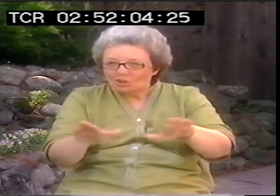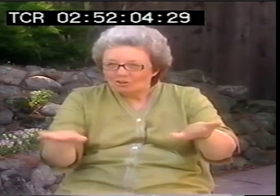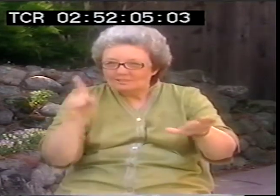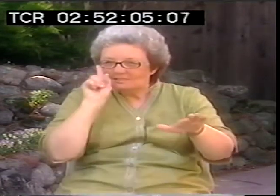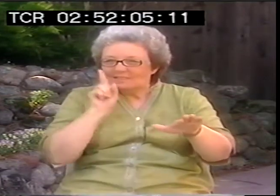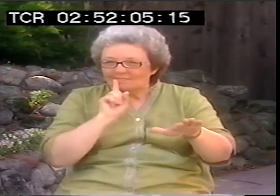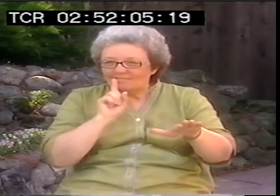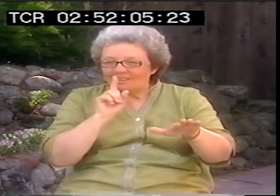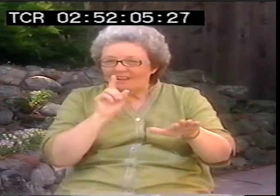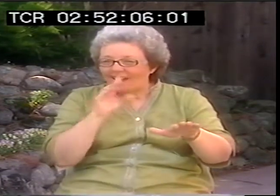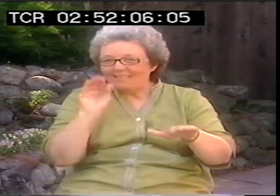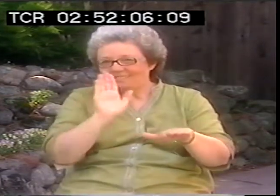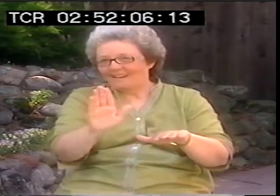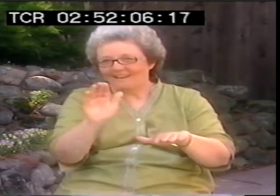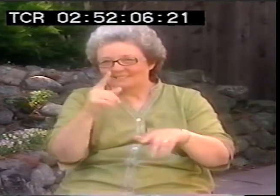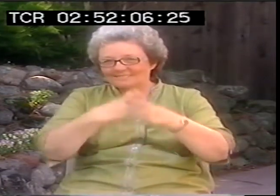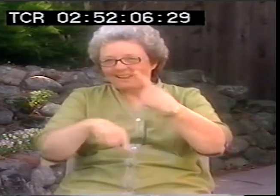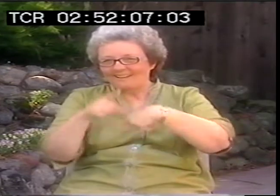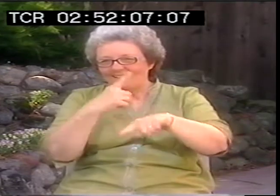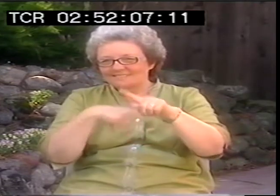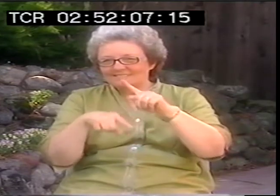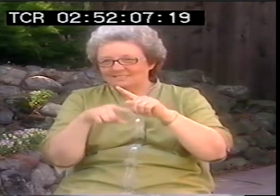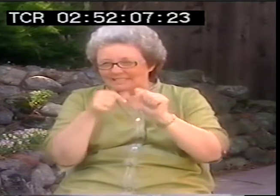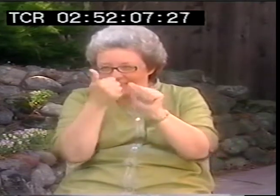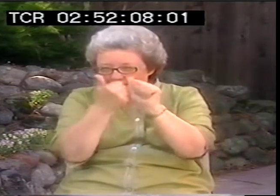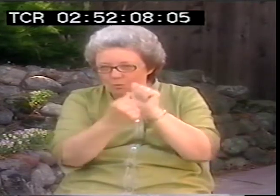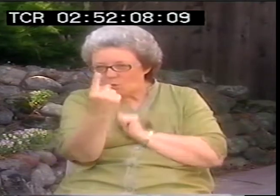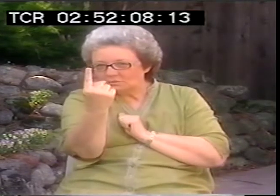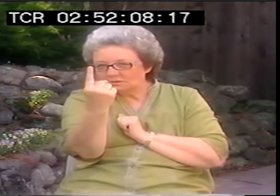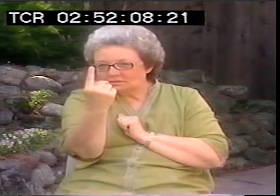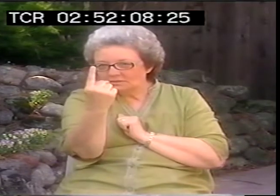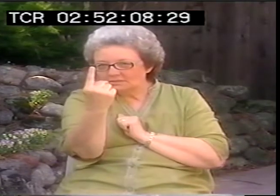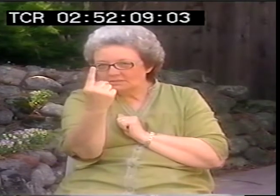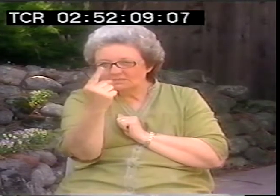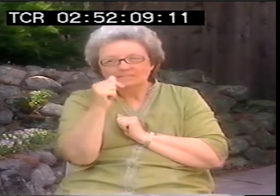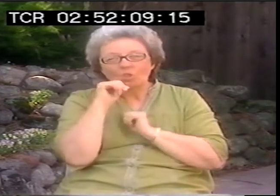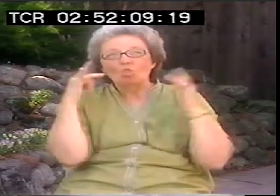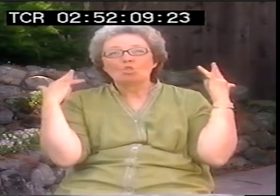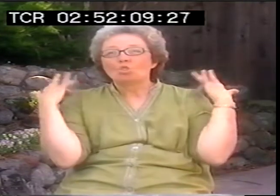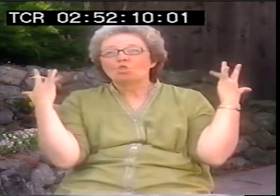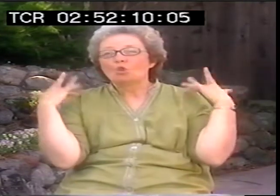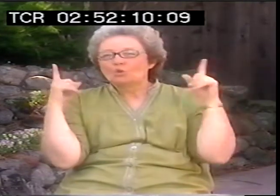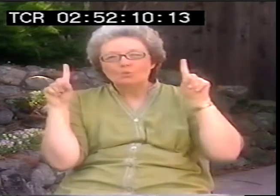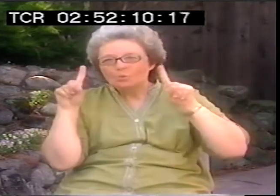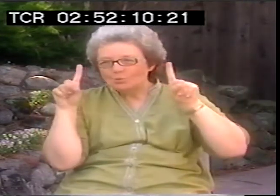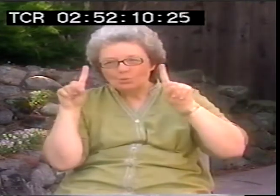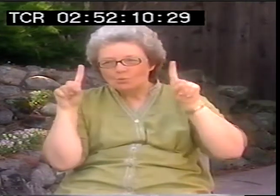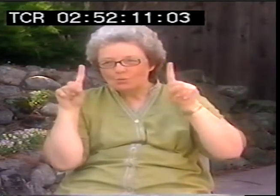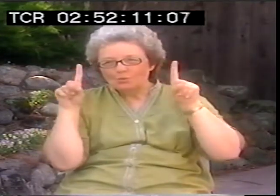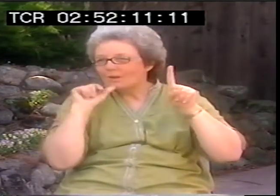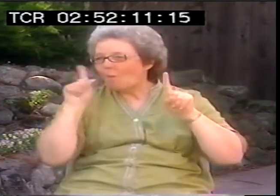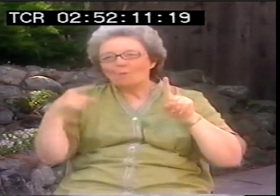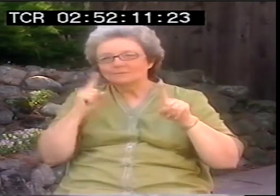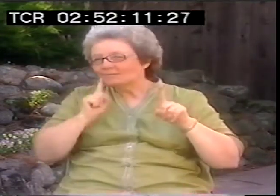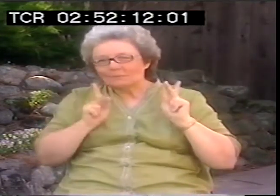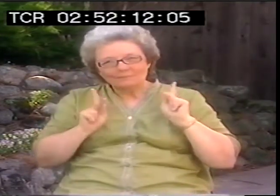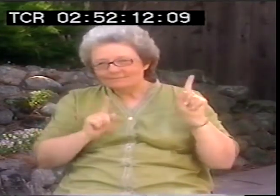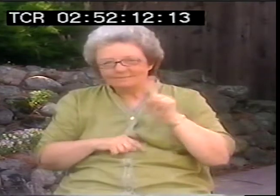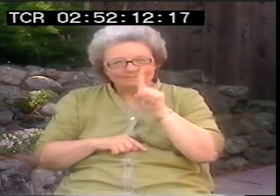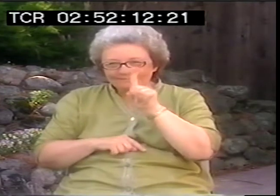Each one of you. You can’t shirk that responsibility and think